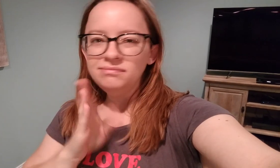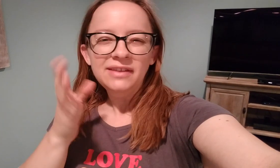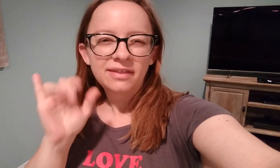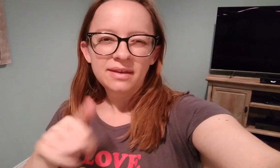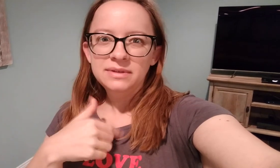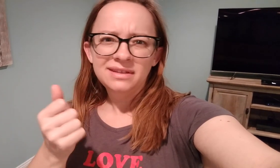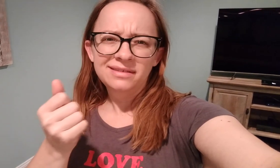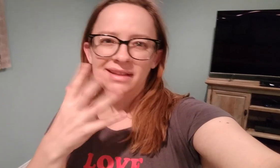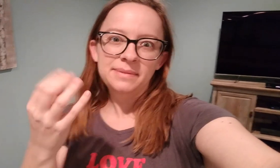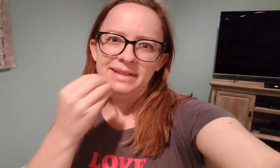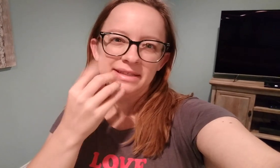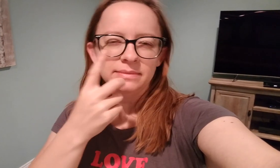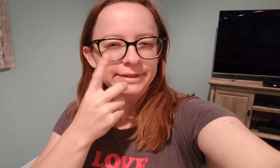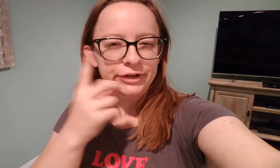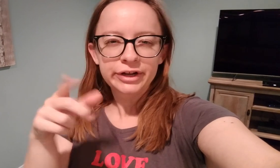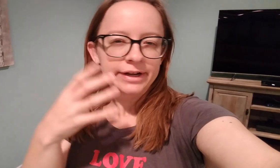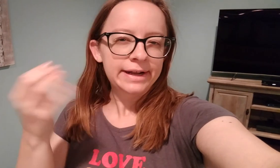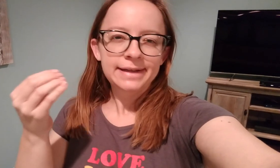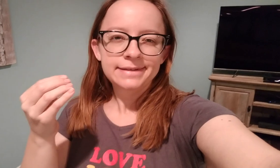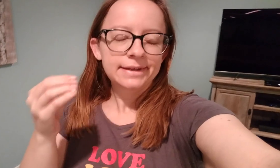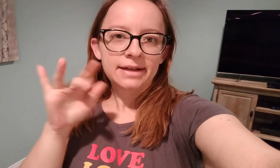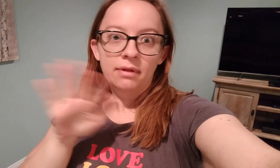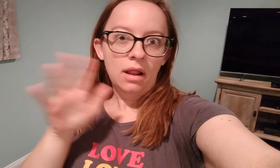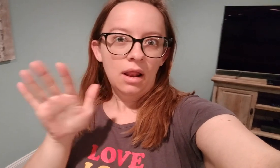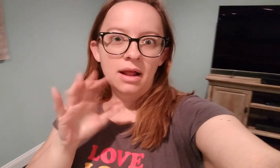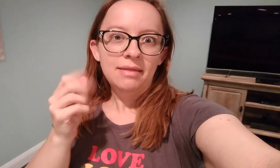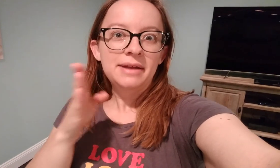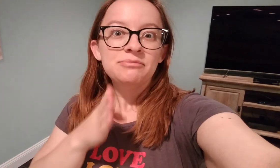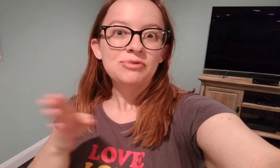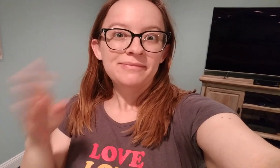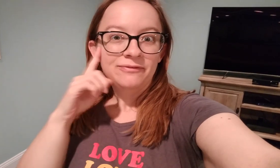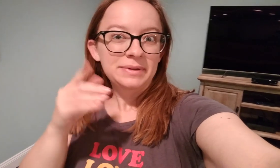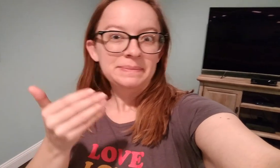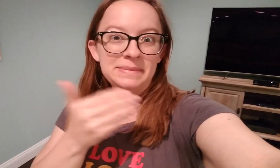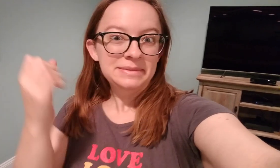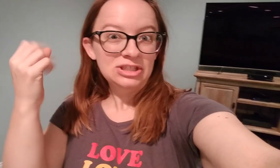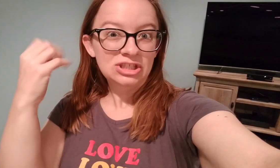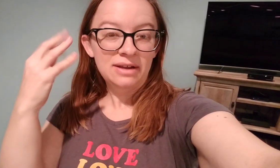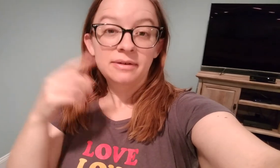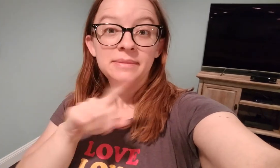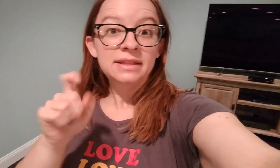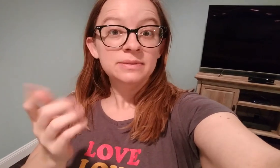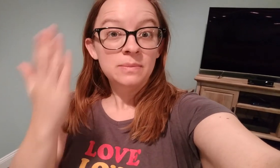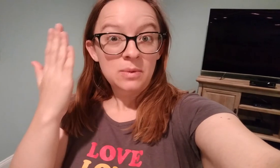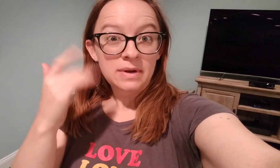After that we just ate dinner and had a lot of stuff to do preparing for the baby shower.